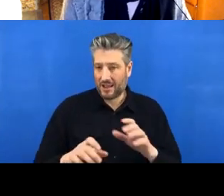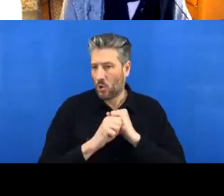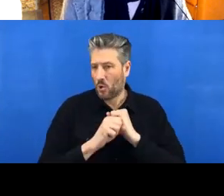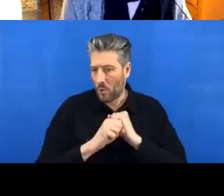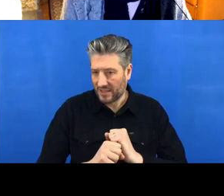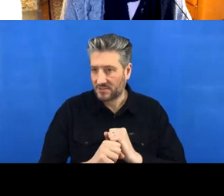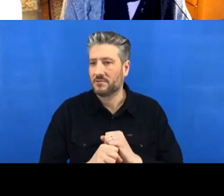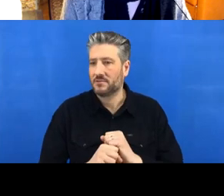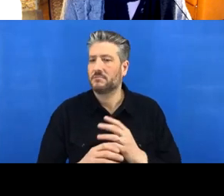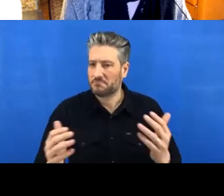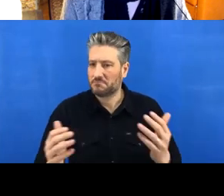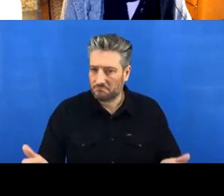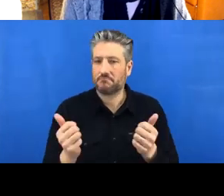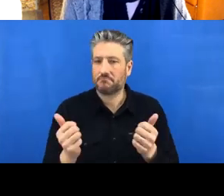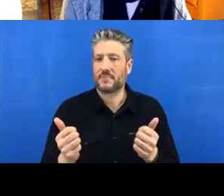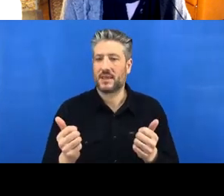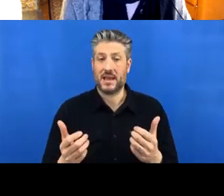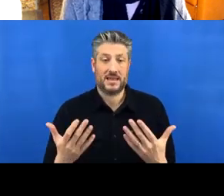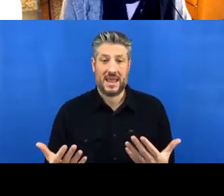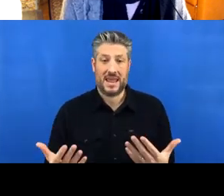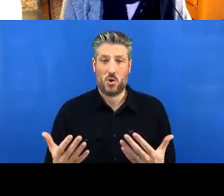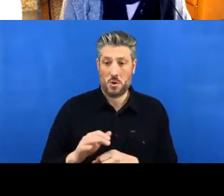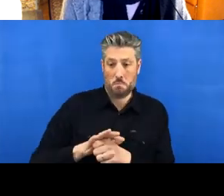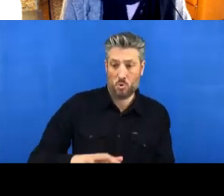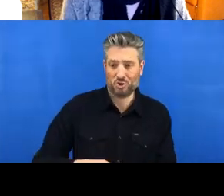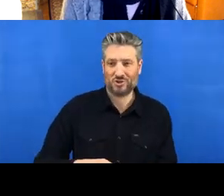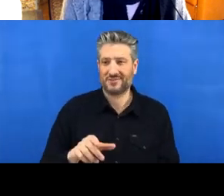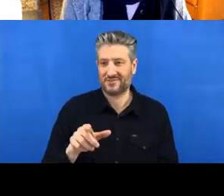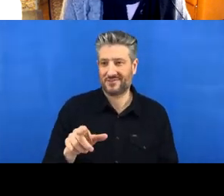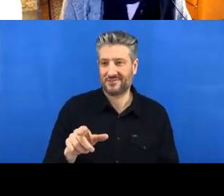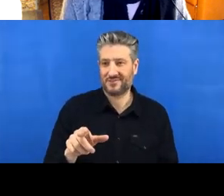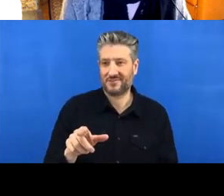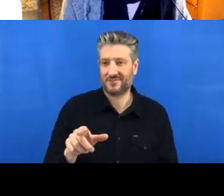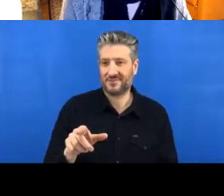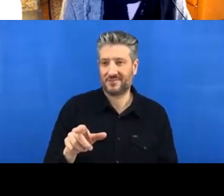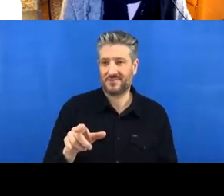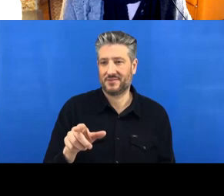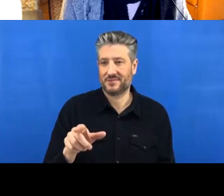Okay, and now we need to push this commit.